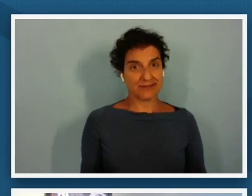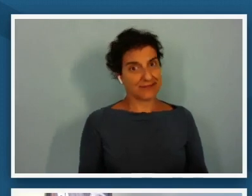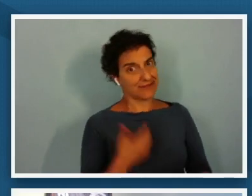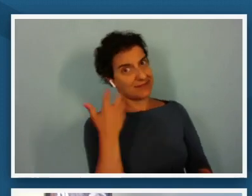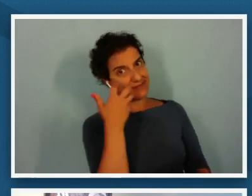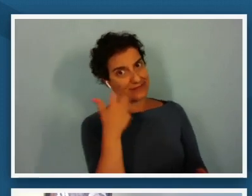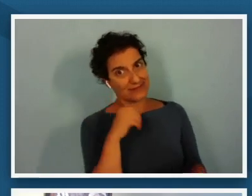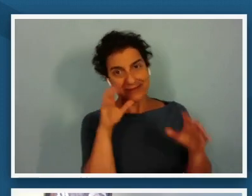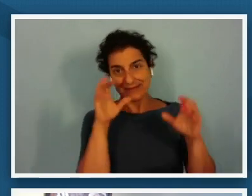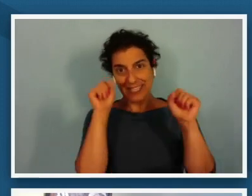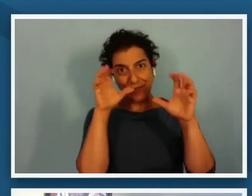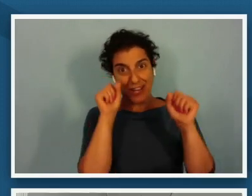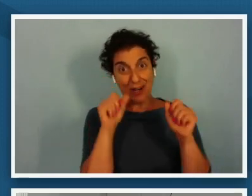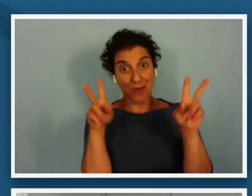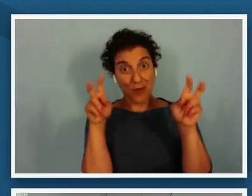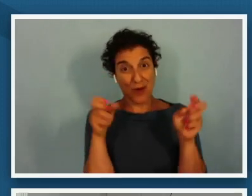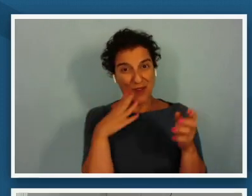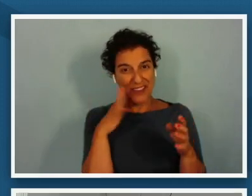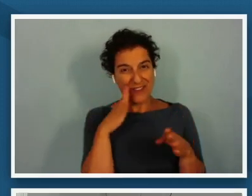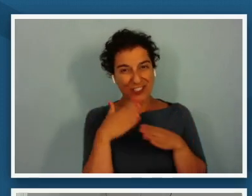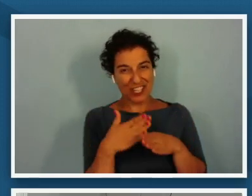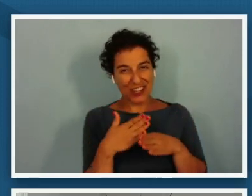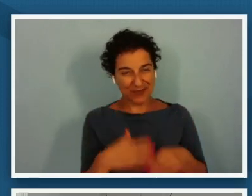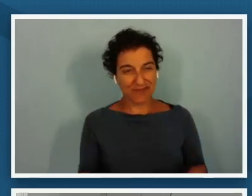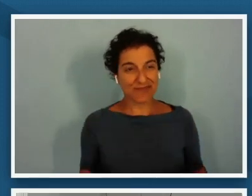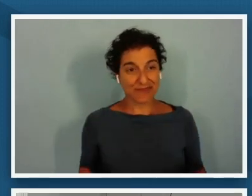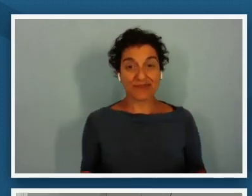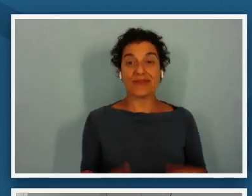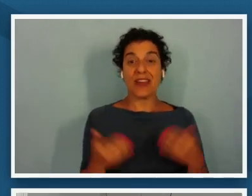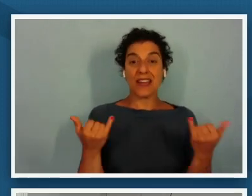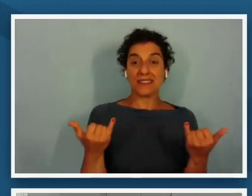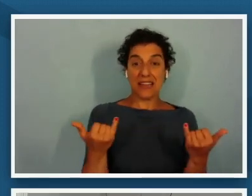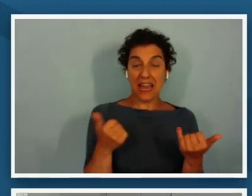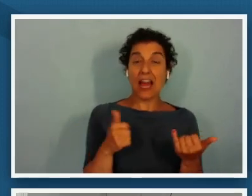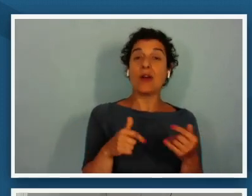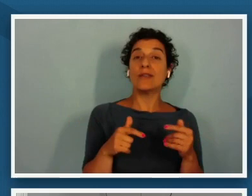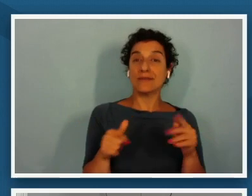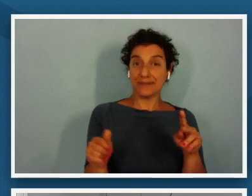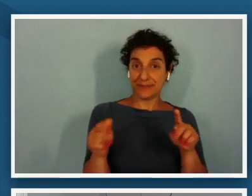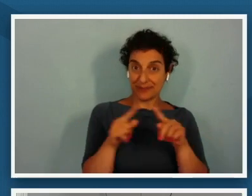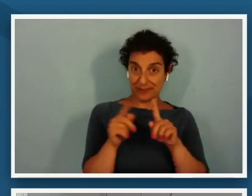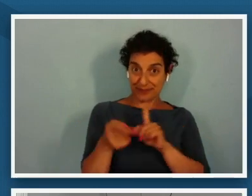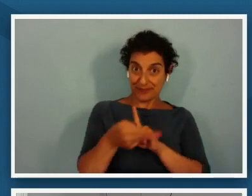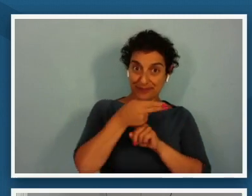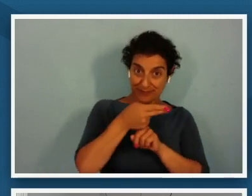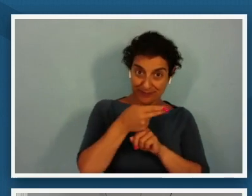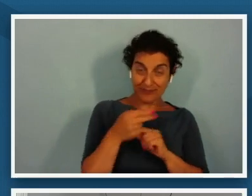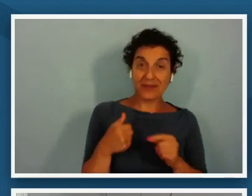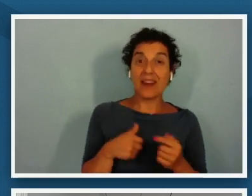sharing that um here we are at another signpost this